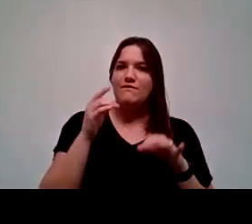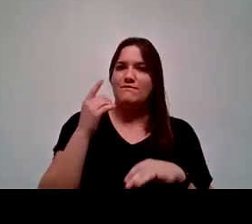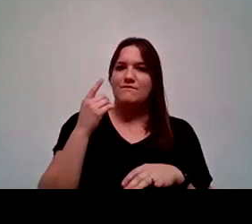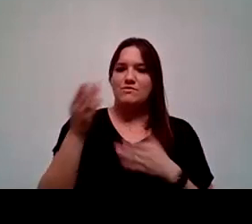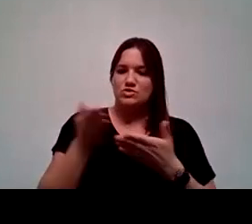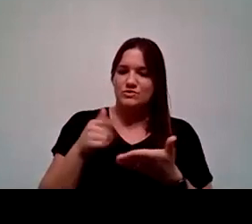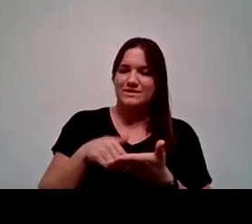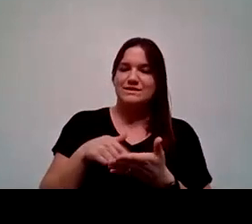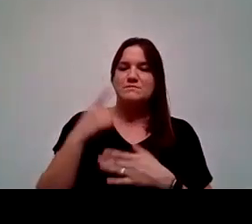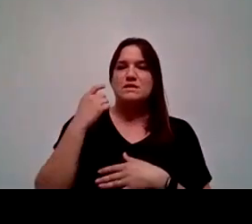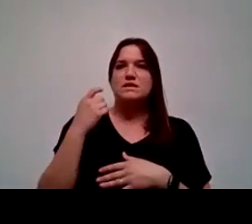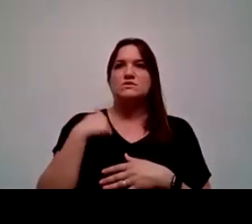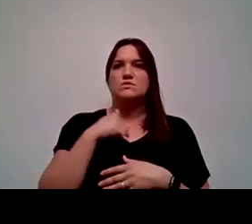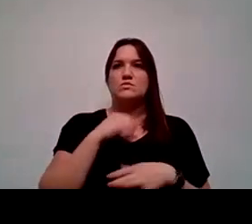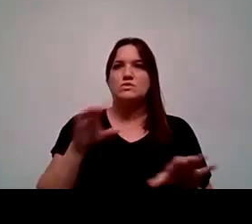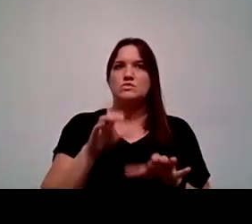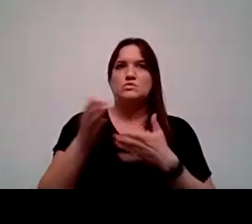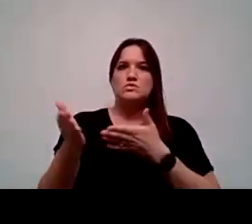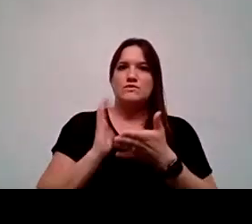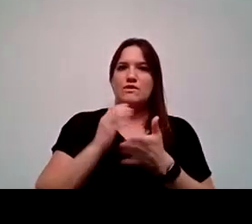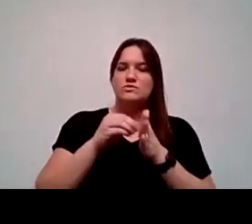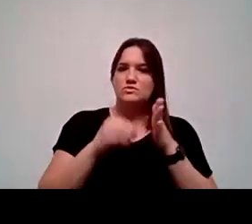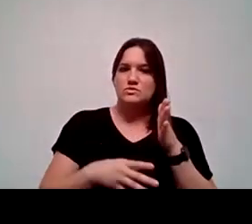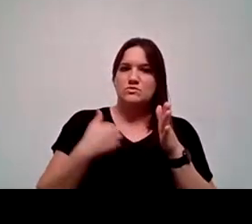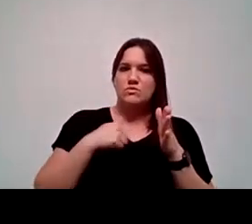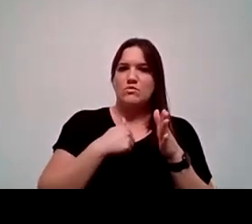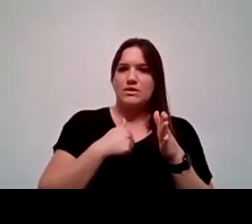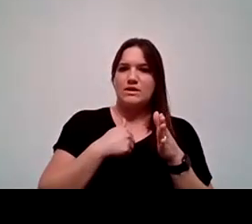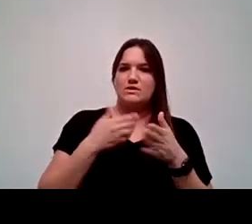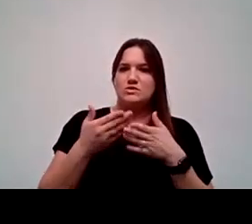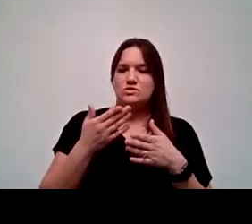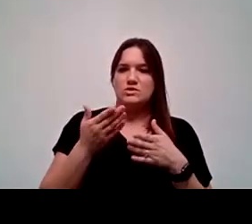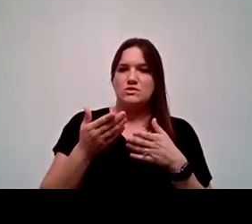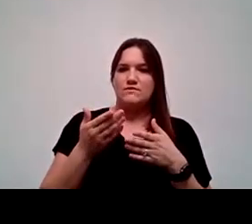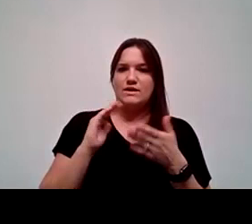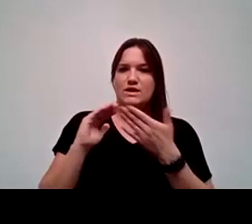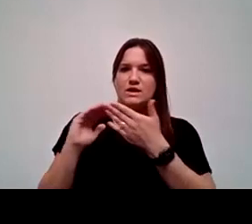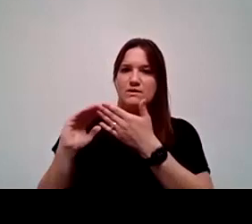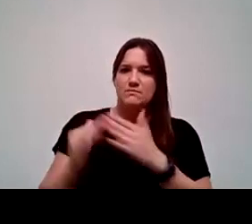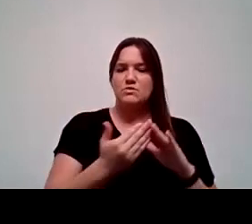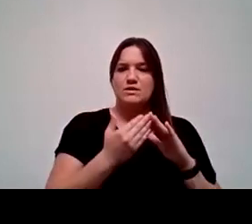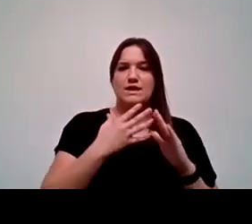because when we do serve our students, we serve a community and a culture as well.